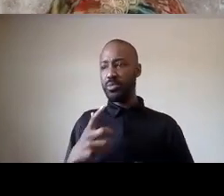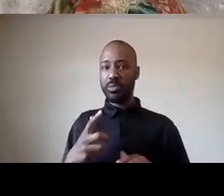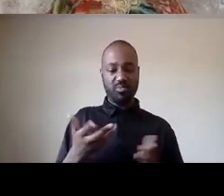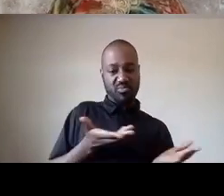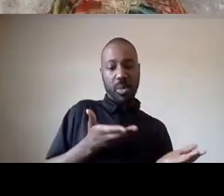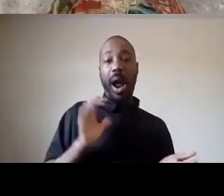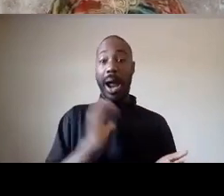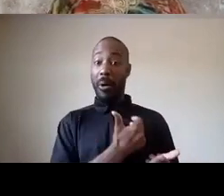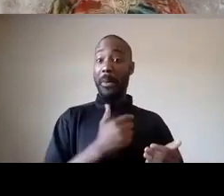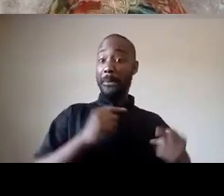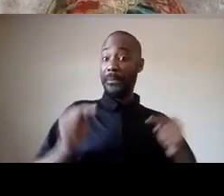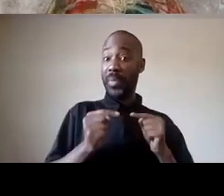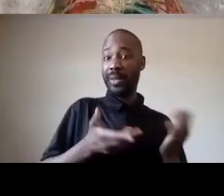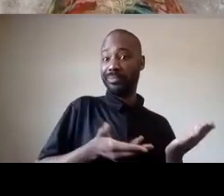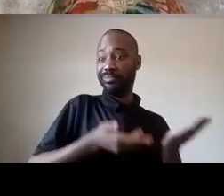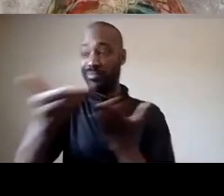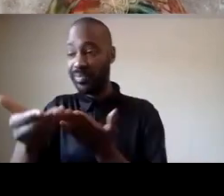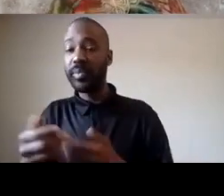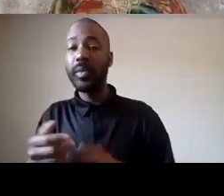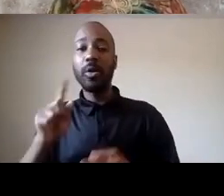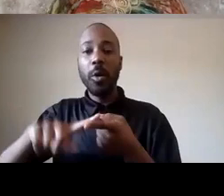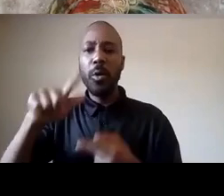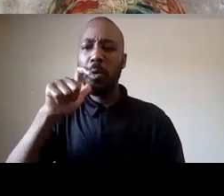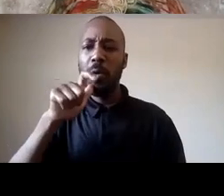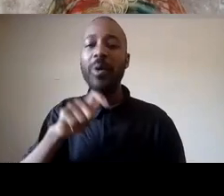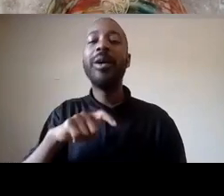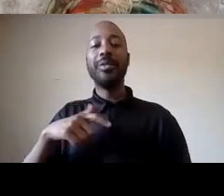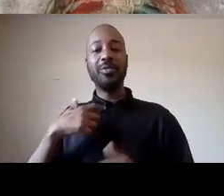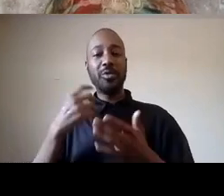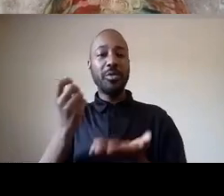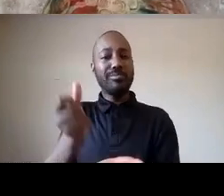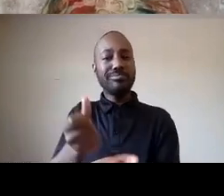they can find a retreat and get to hide their heads in the sands